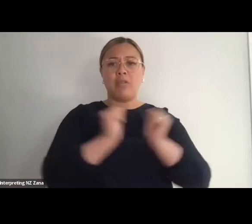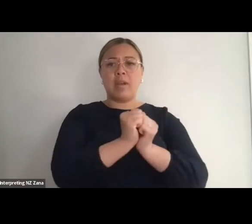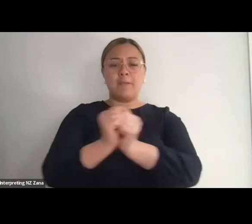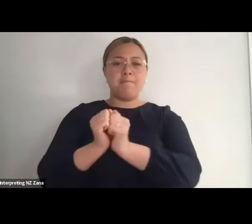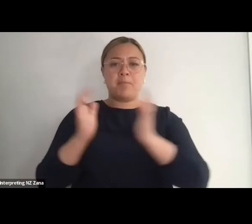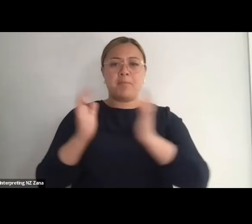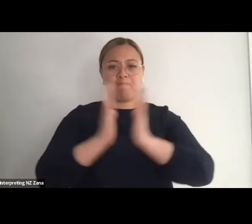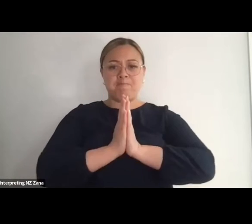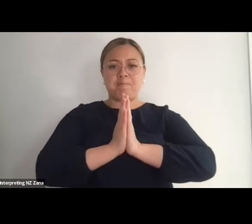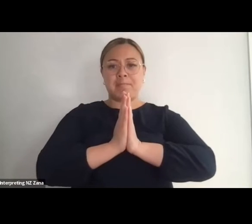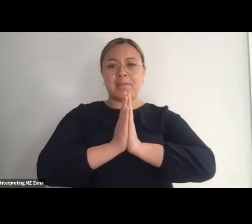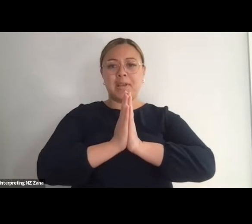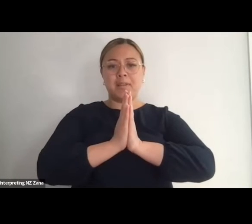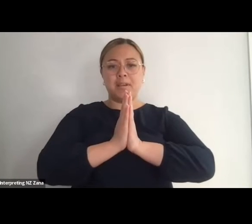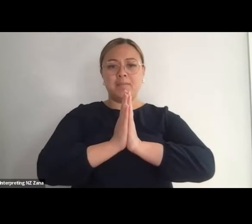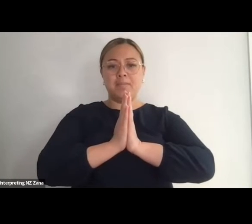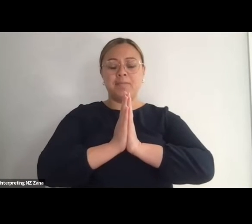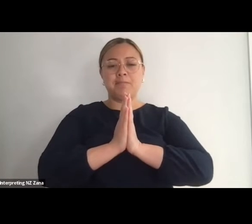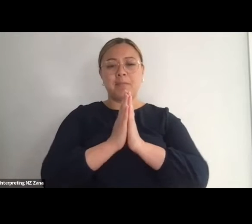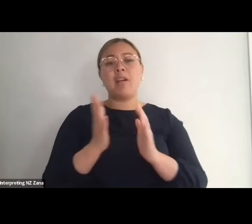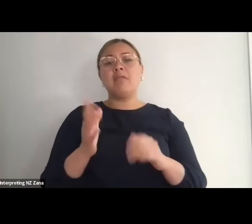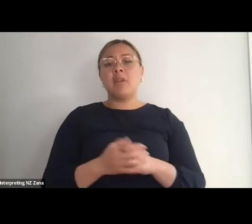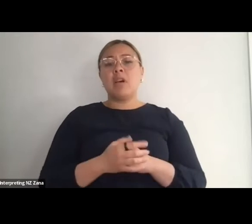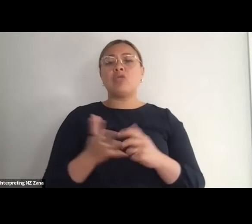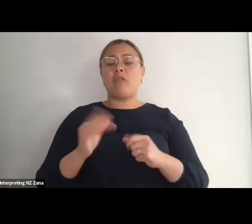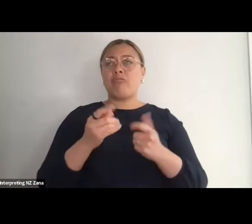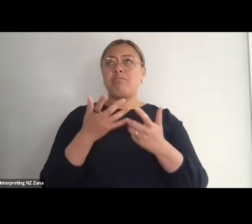From darkness and confusion comes the light